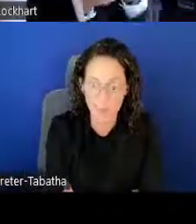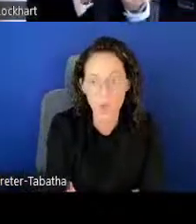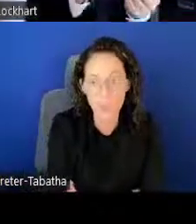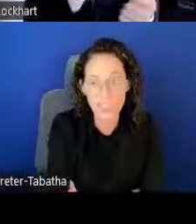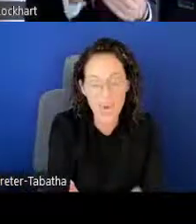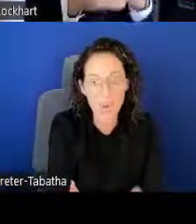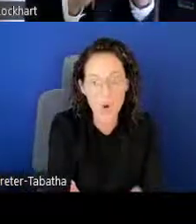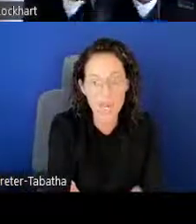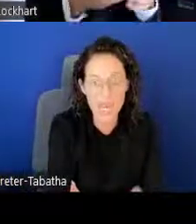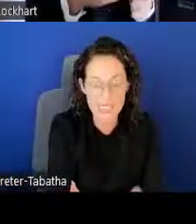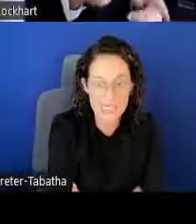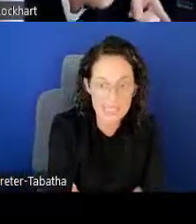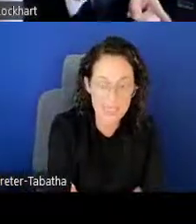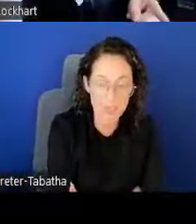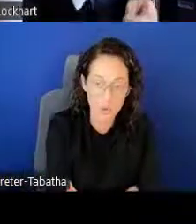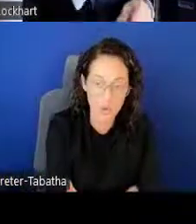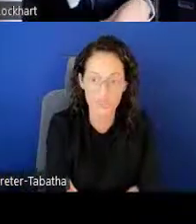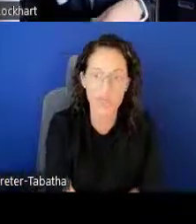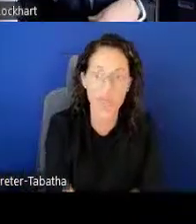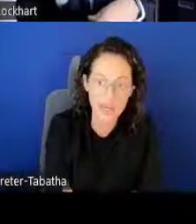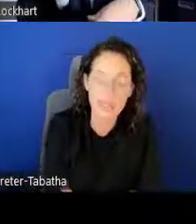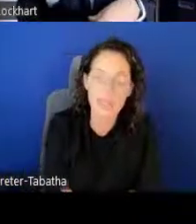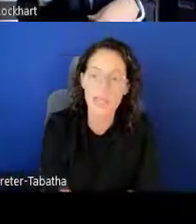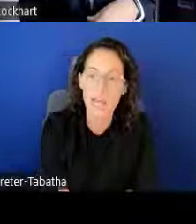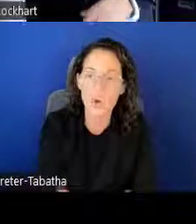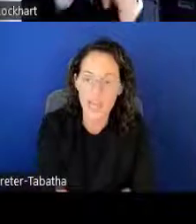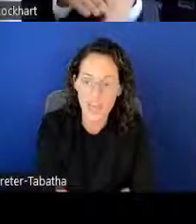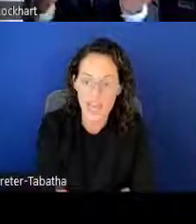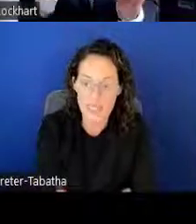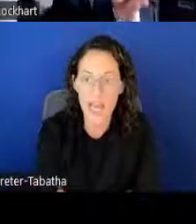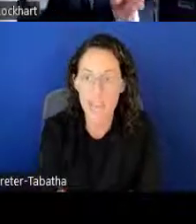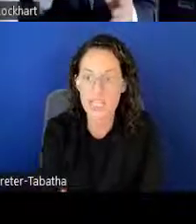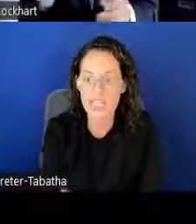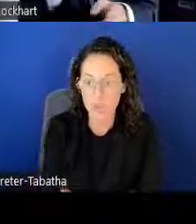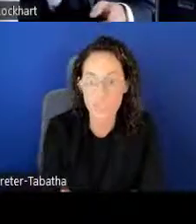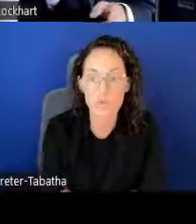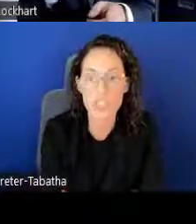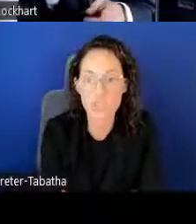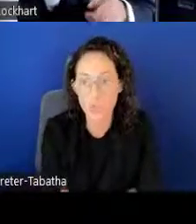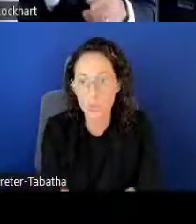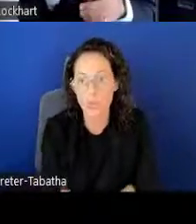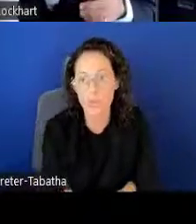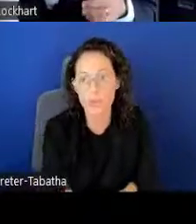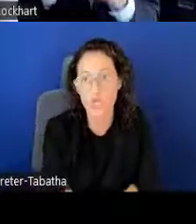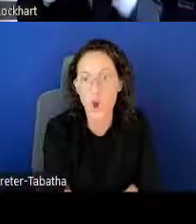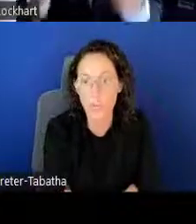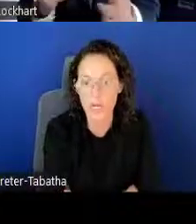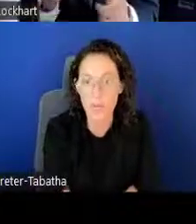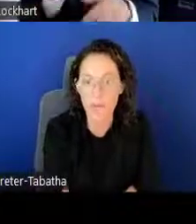We only had one IC supporting that category at that time. In 2022, we were able to open it up